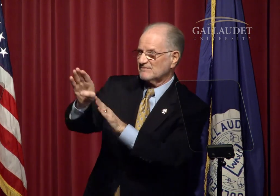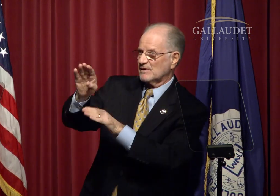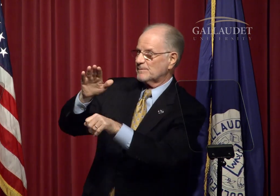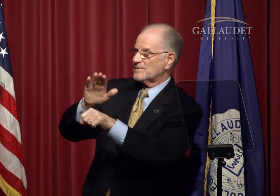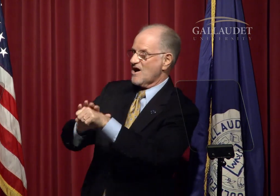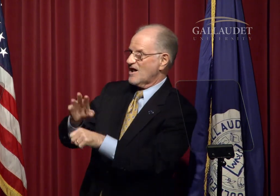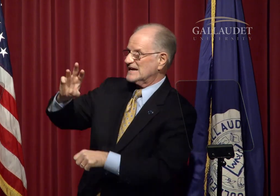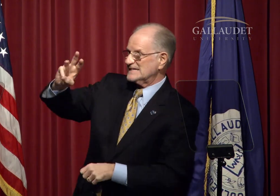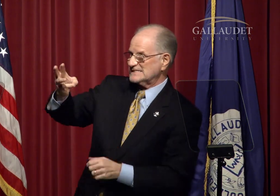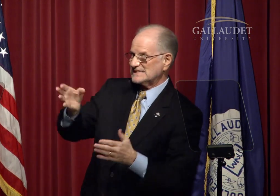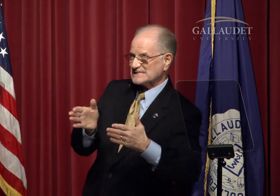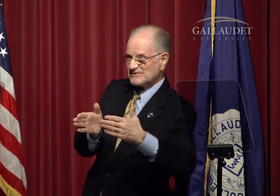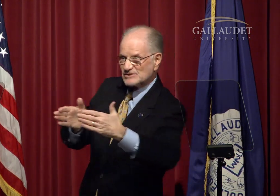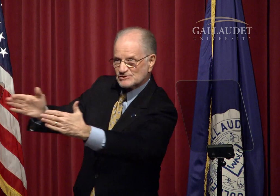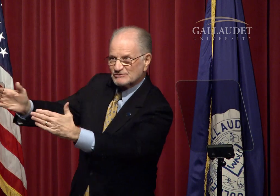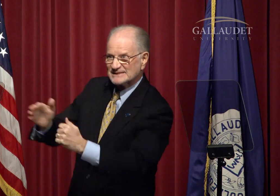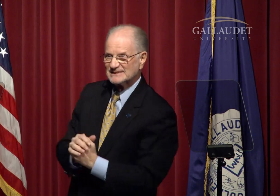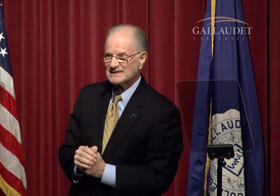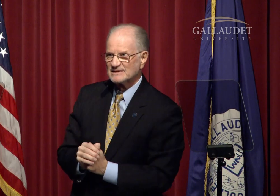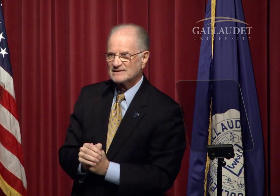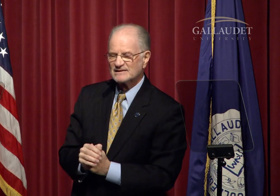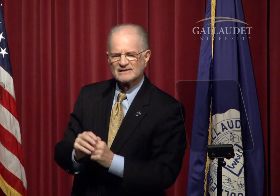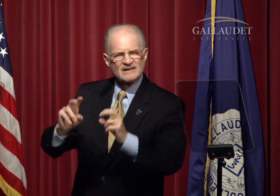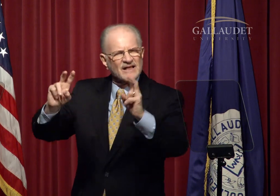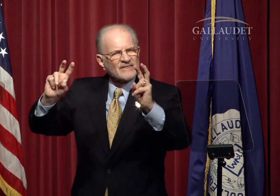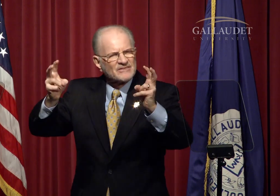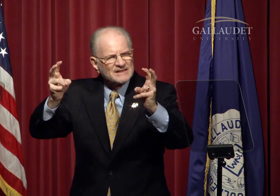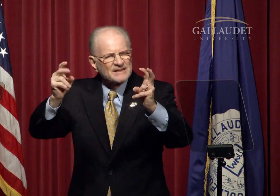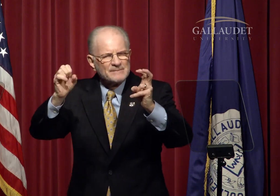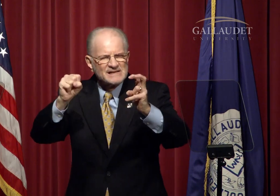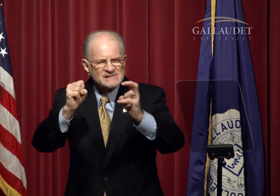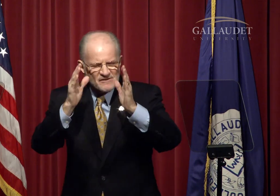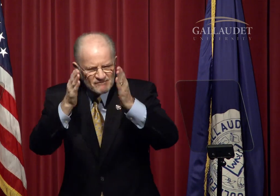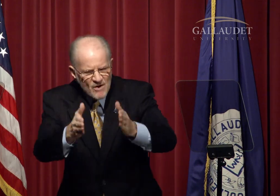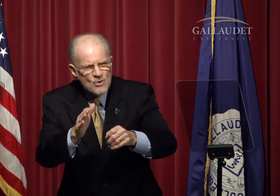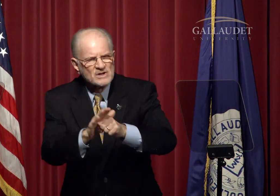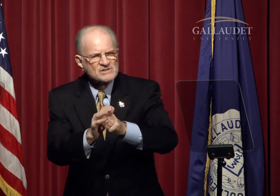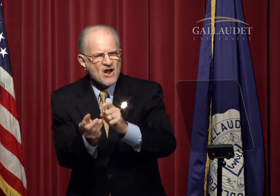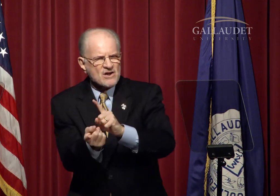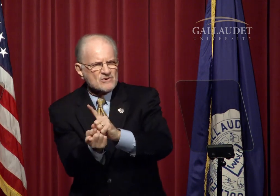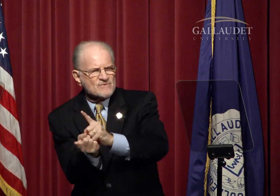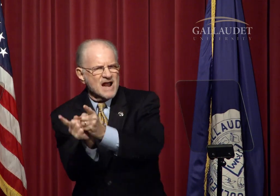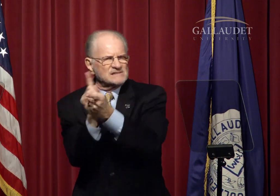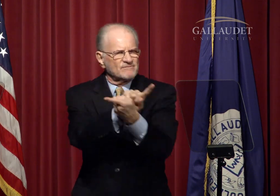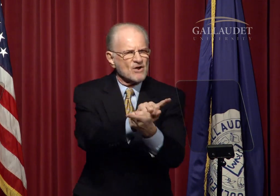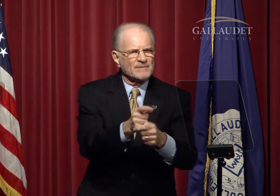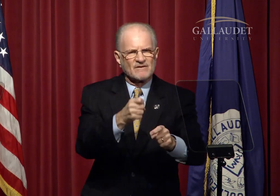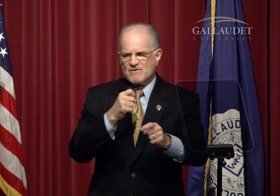New campus development on 6th Street - our Theme is focused on transforming